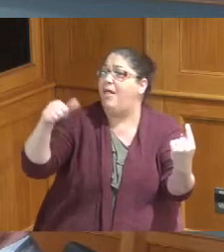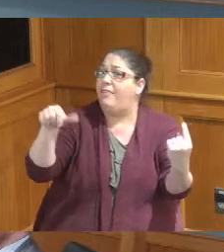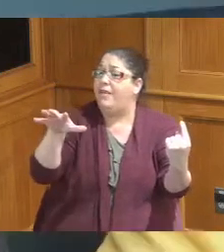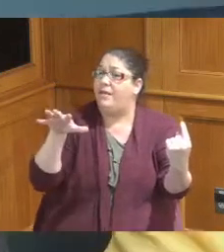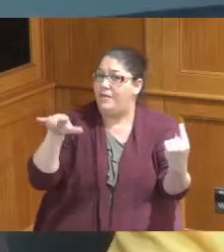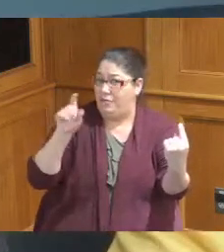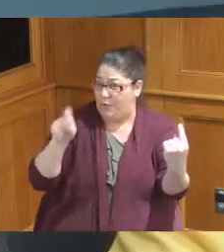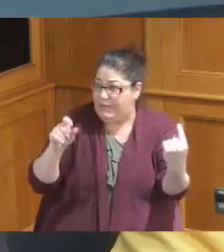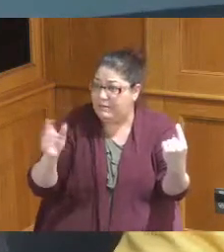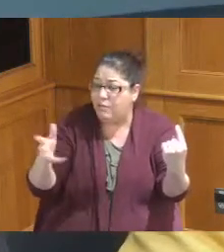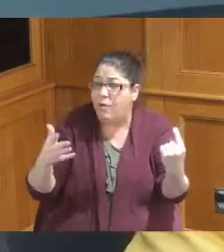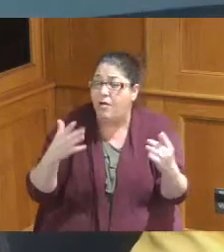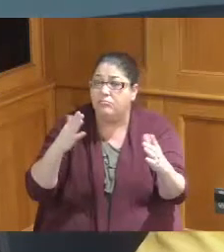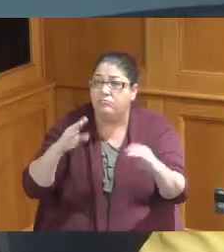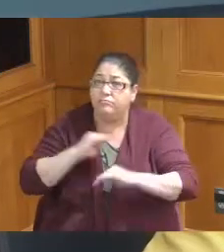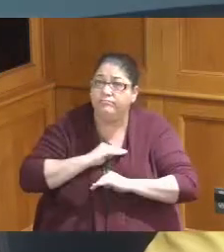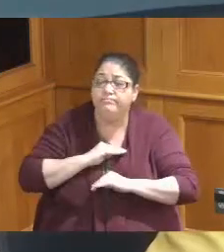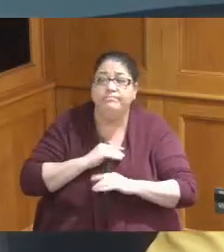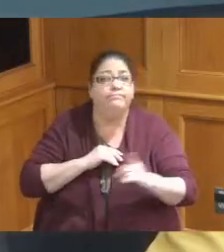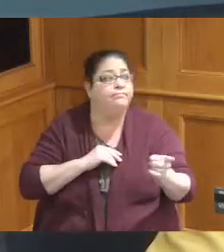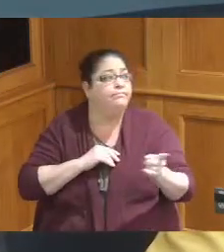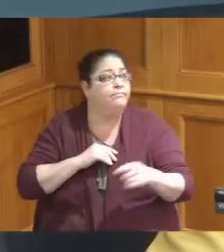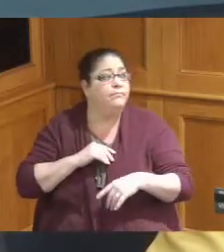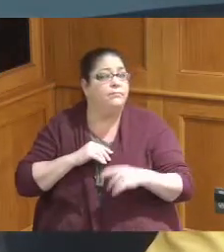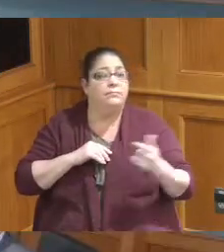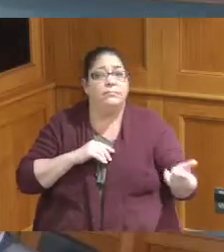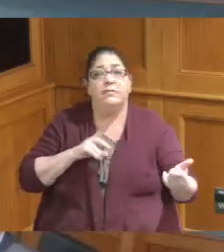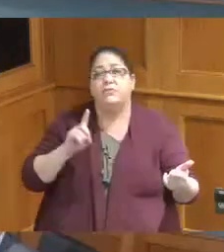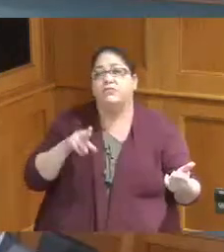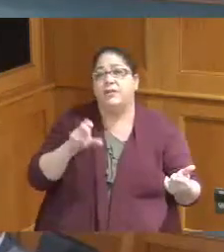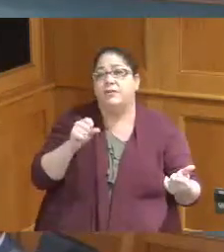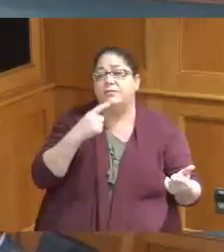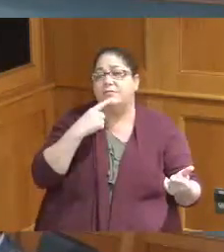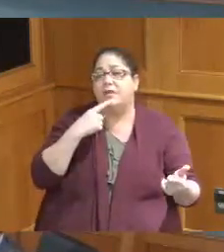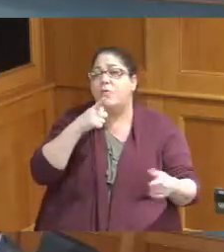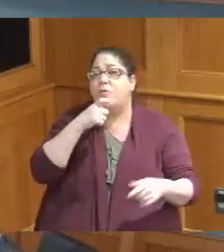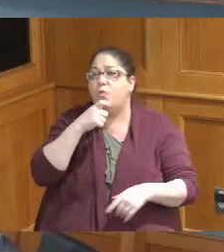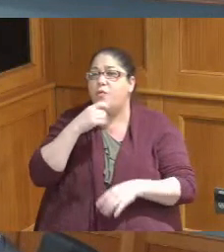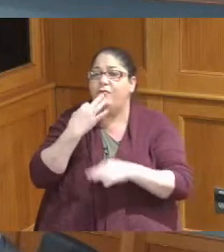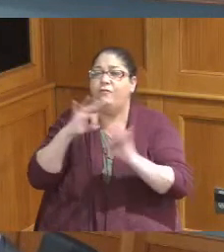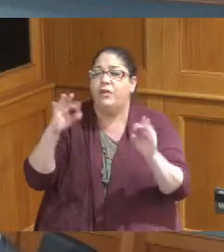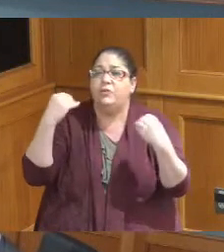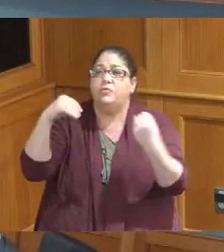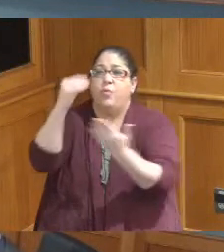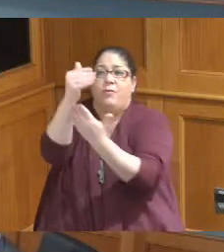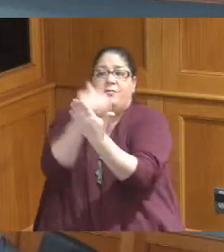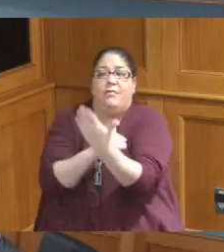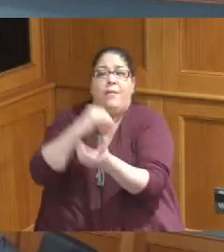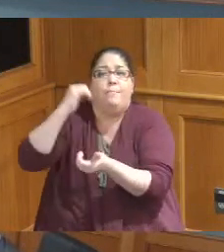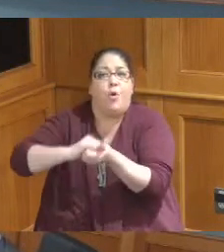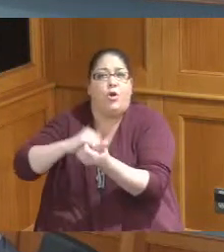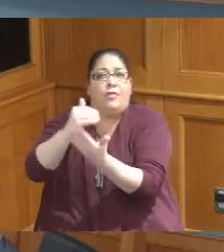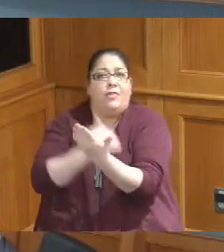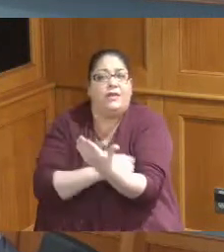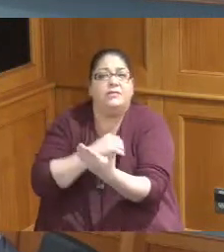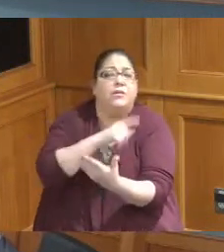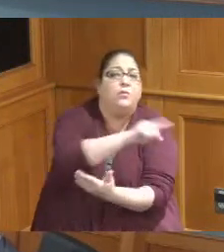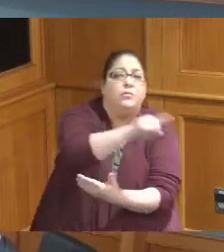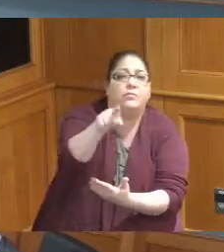that'd be awesome and maybe find out who the free store partners with and who they don't partner with more specifically great yeah glad we're doing this though today